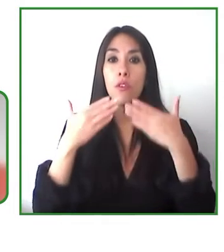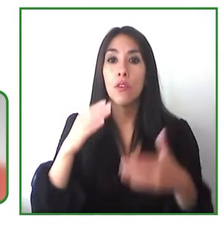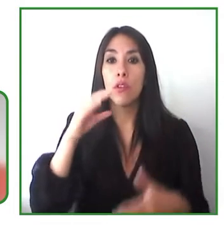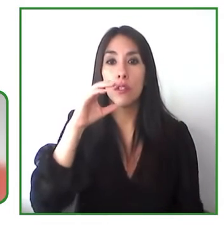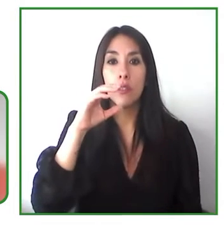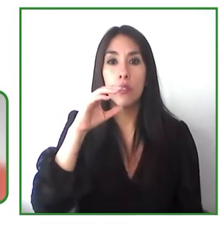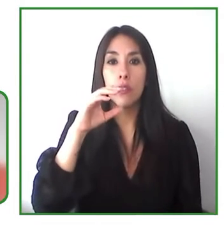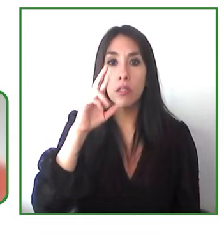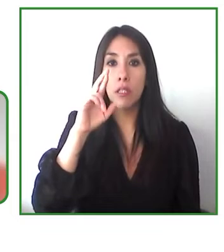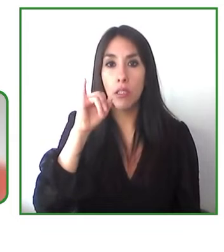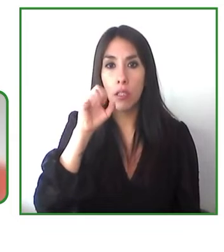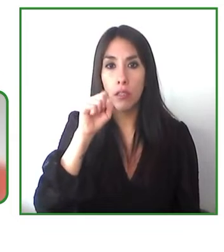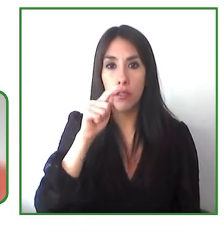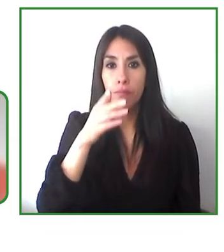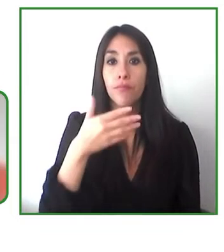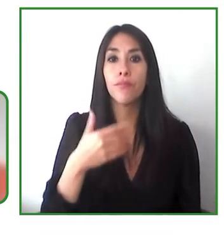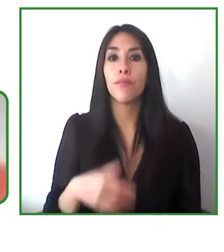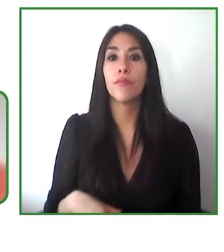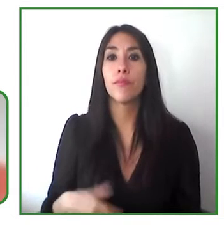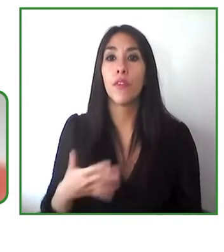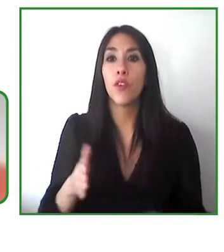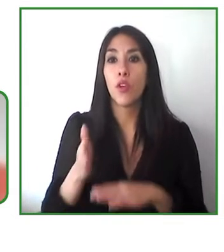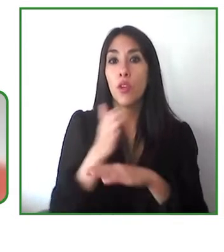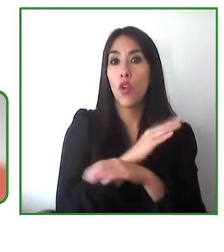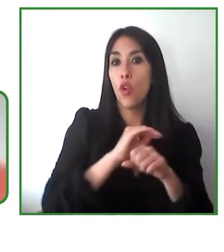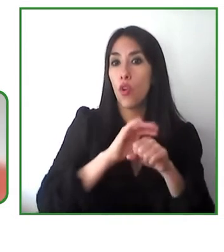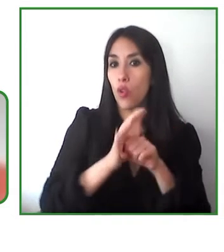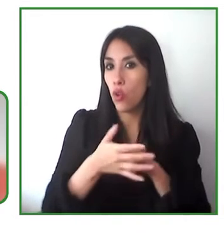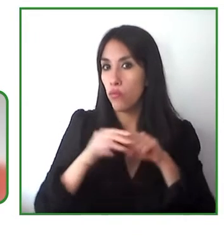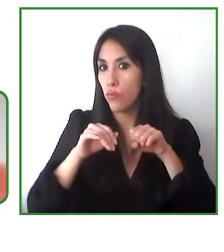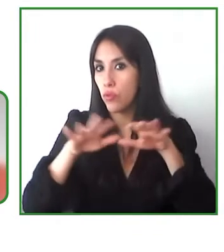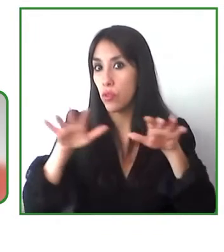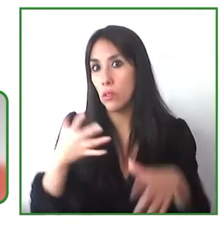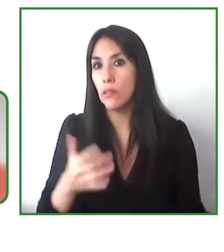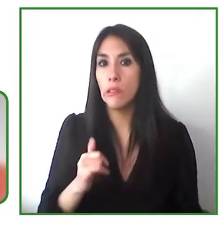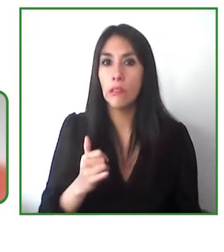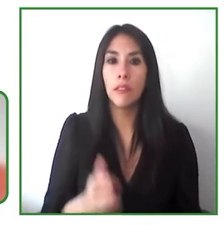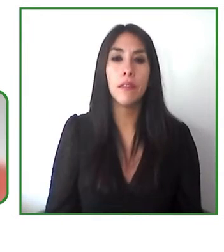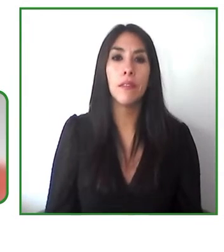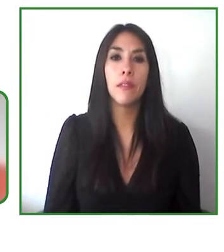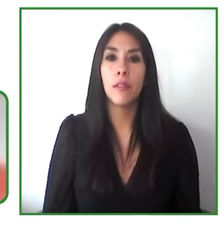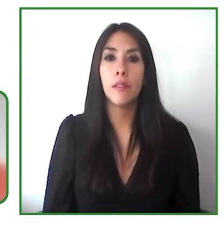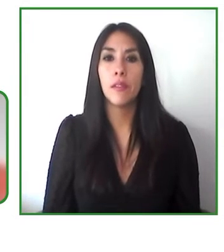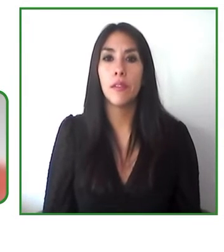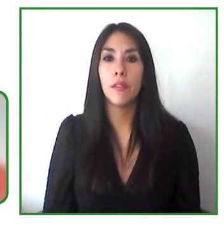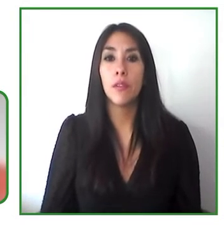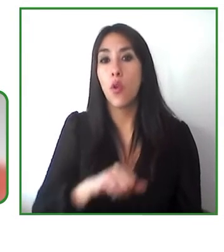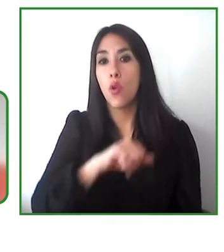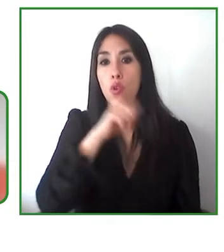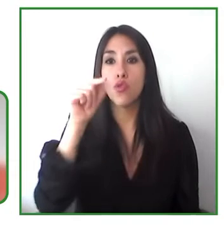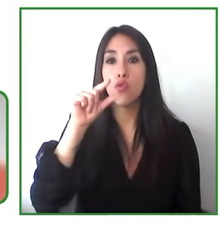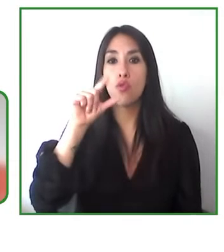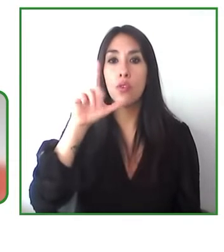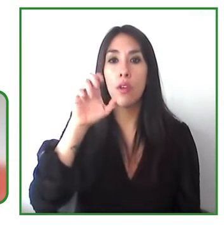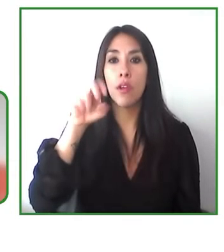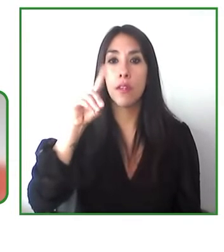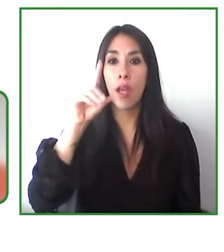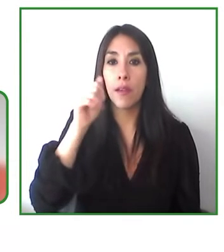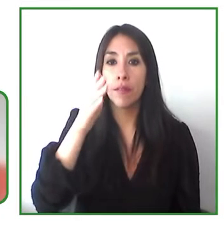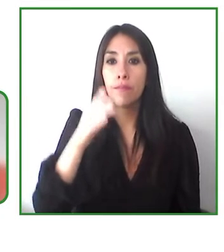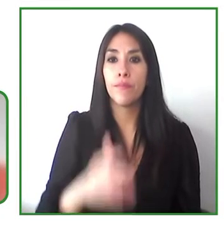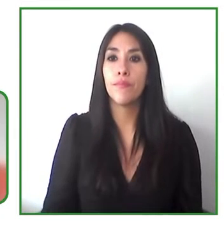yeah yes before pandemic we can imagine that glenda we're going to continue with you